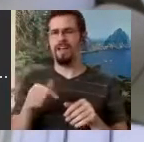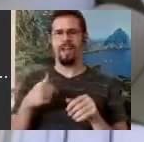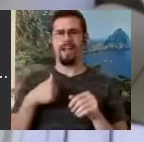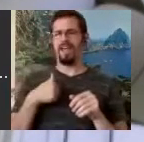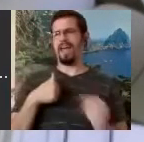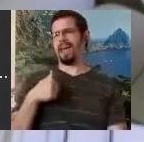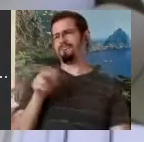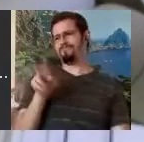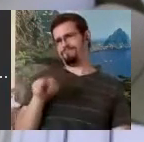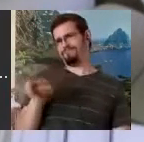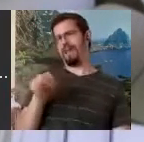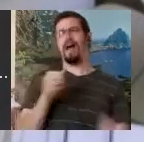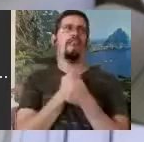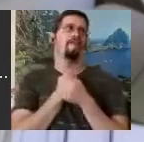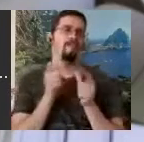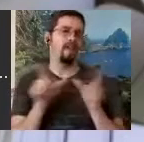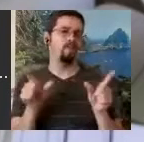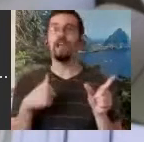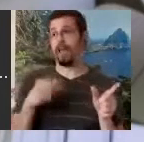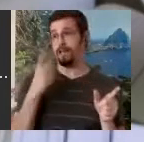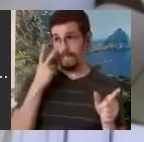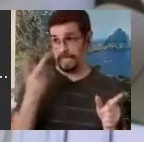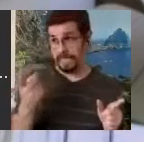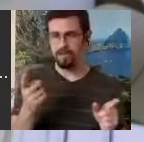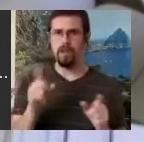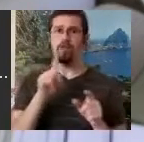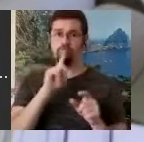it. They were really communicating about something. It was much more than just